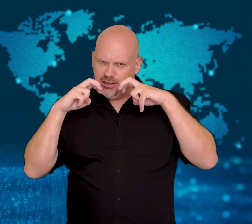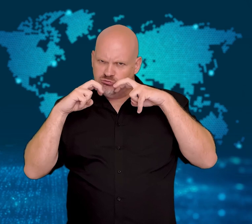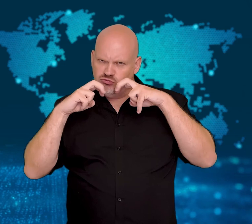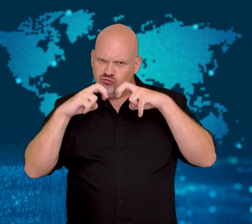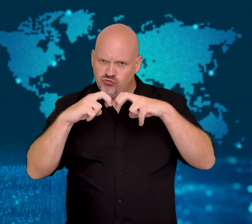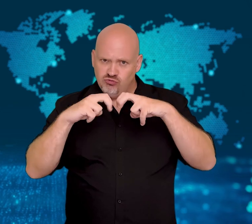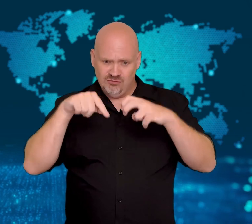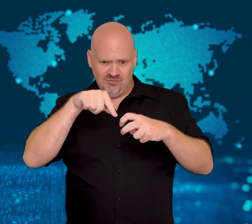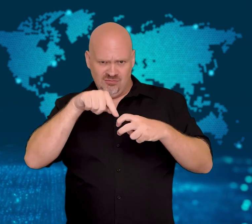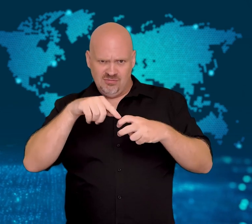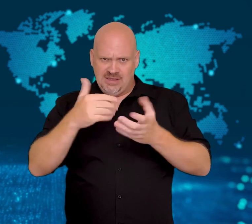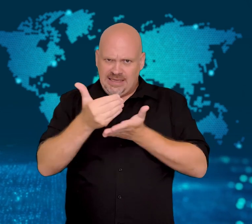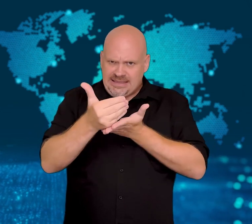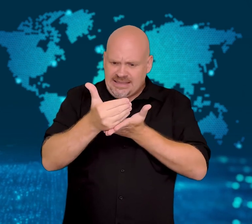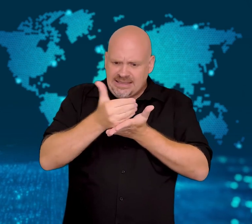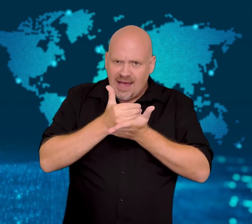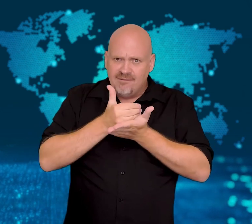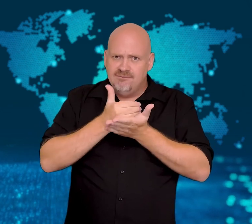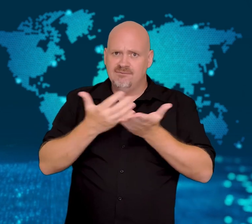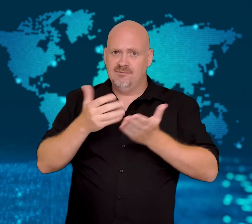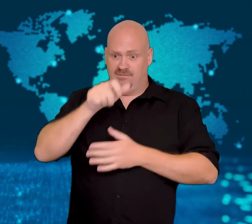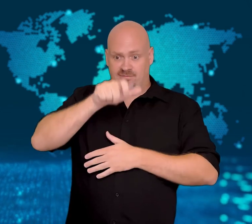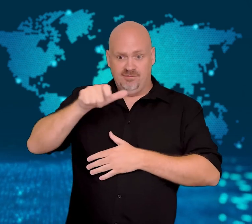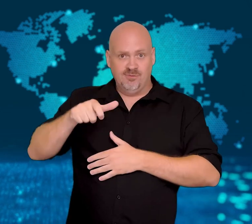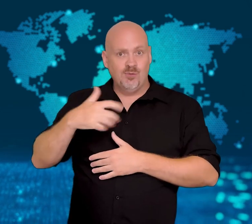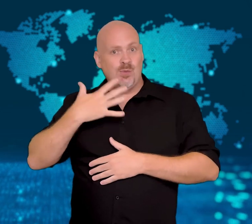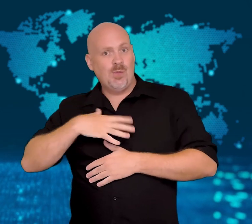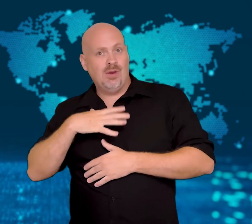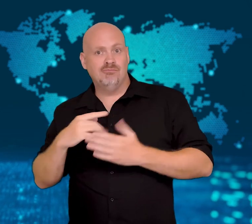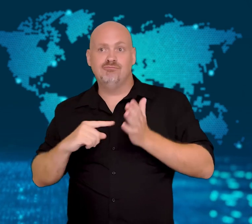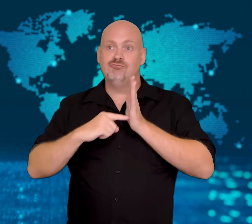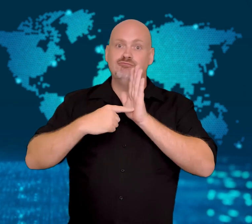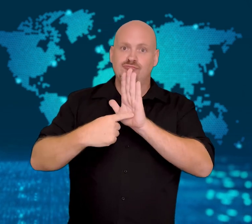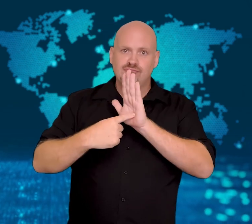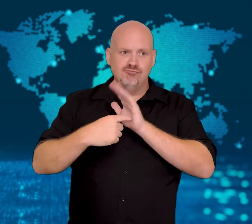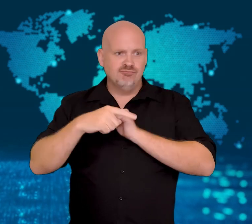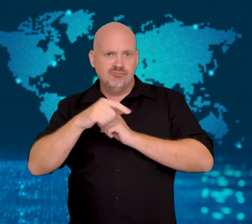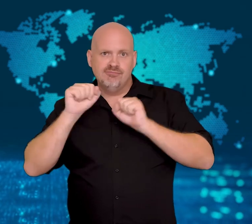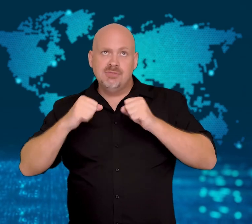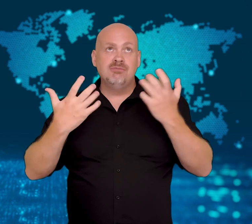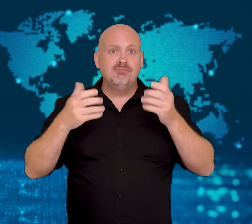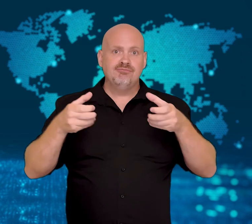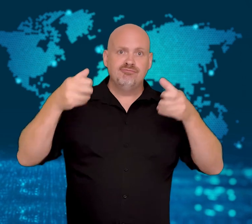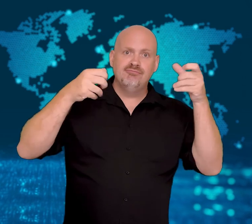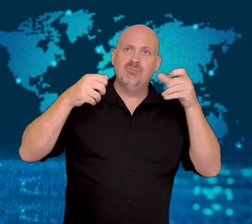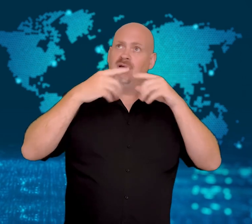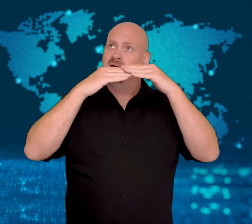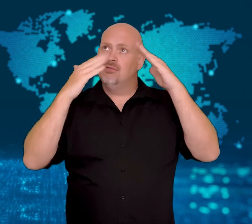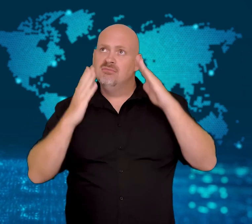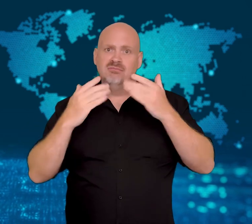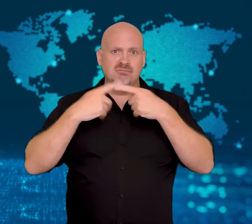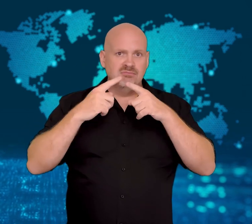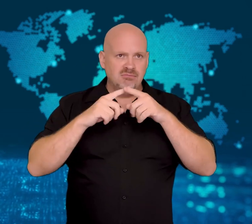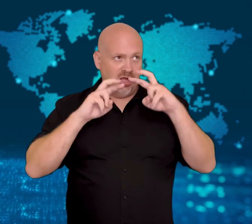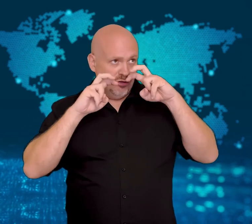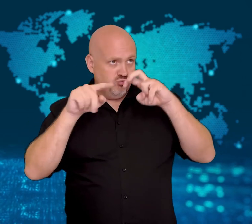Hong Kong authorities have said they will investigate the incident,